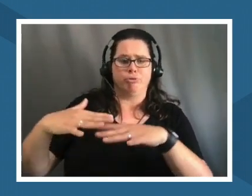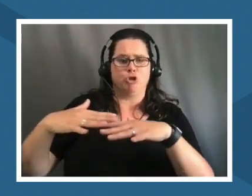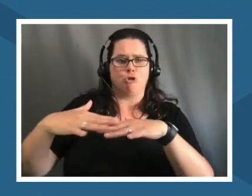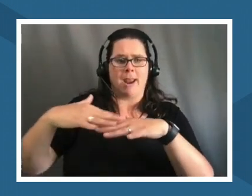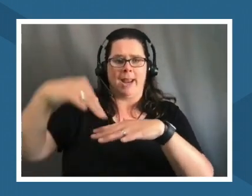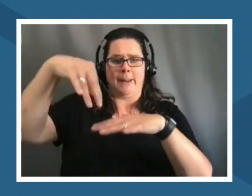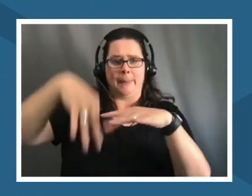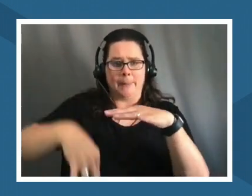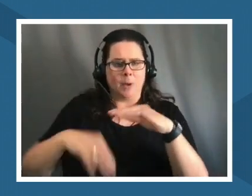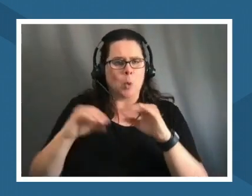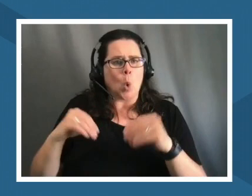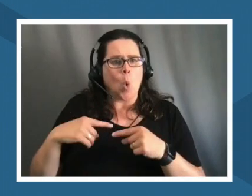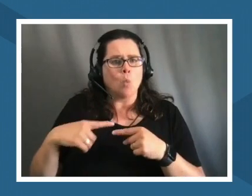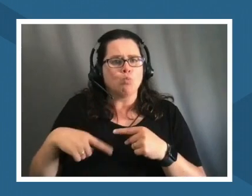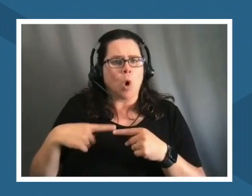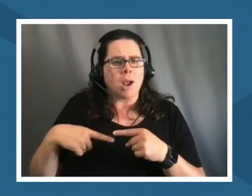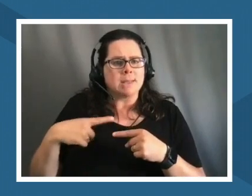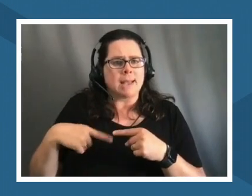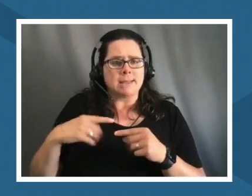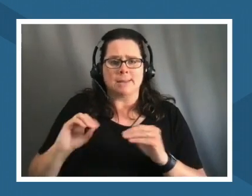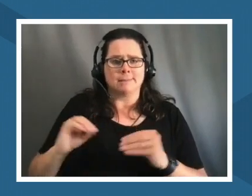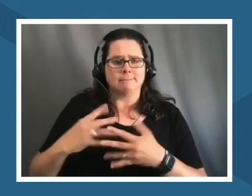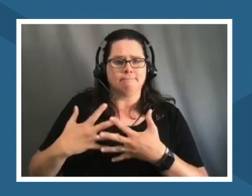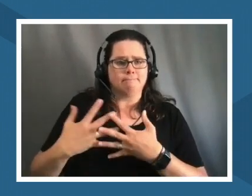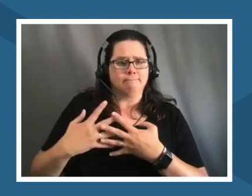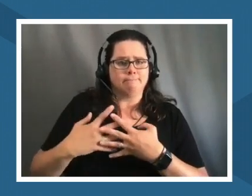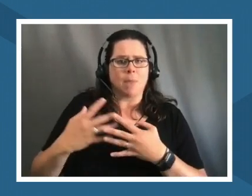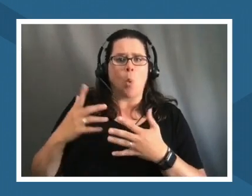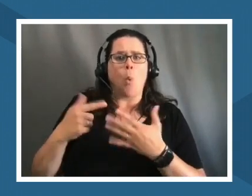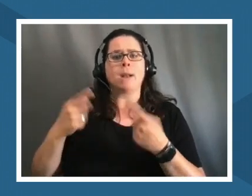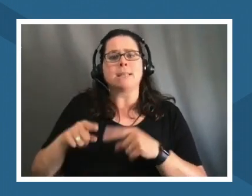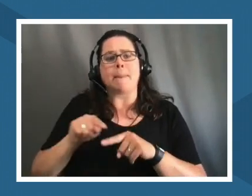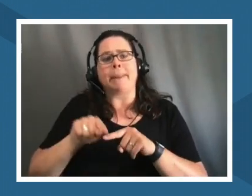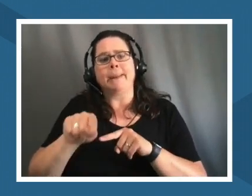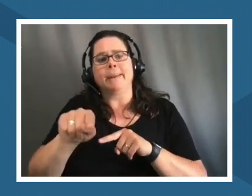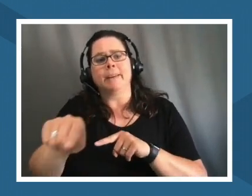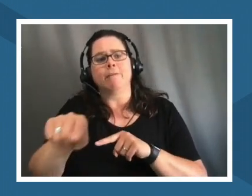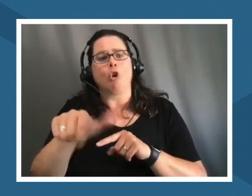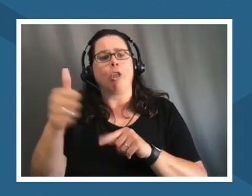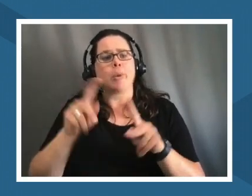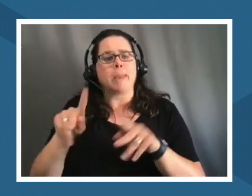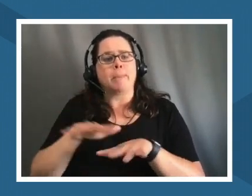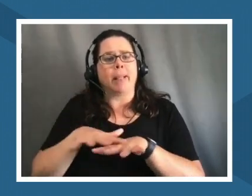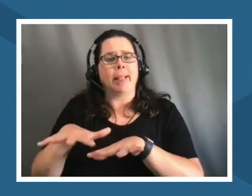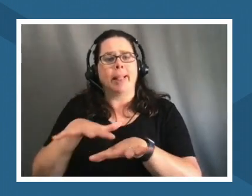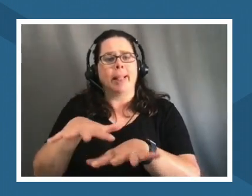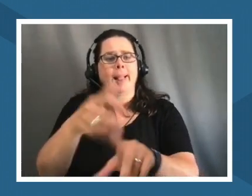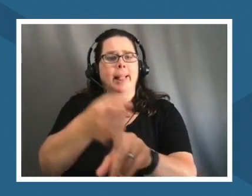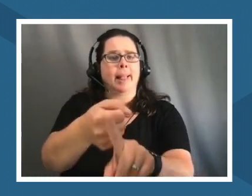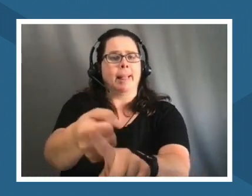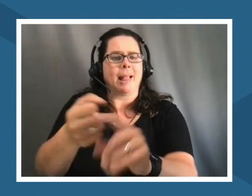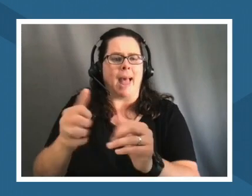for the habitat and for the people downstream of us allowing all of those pieces to happen